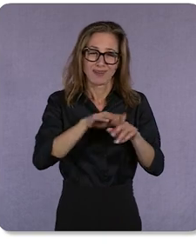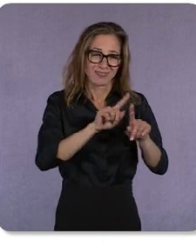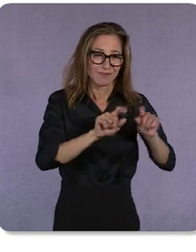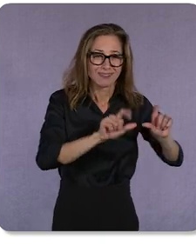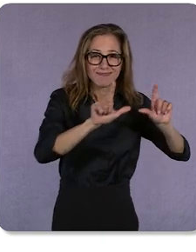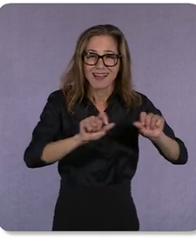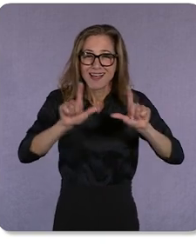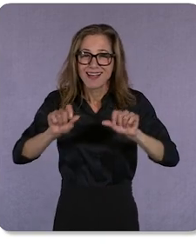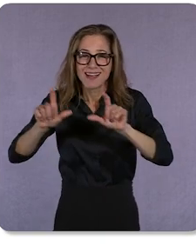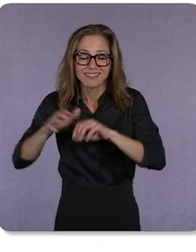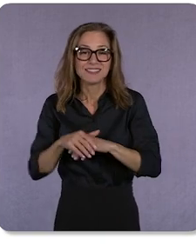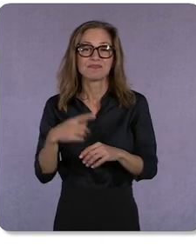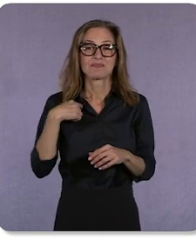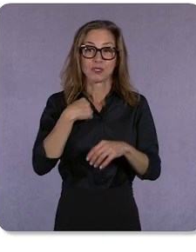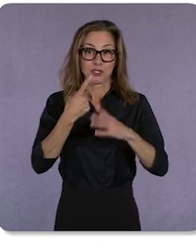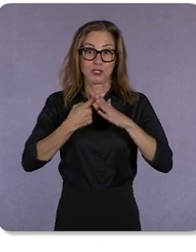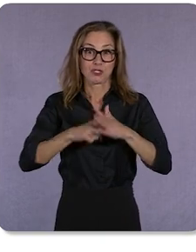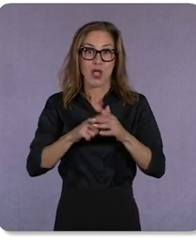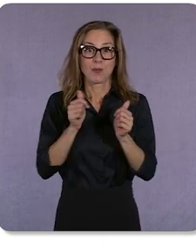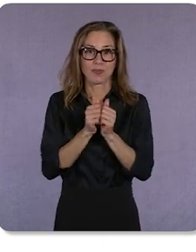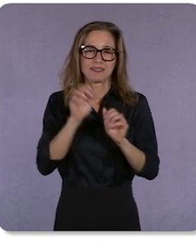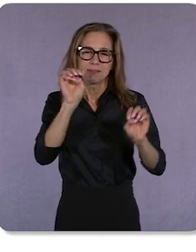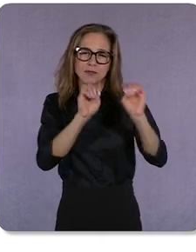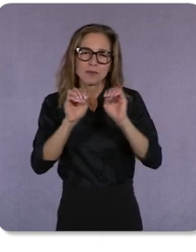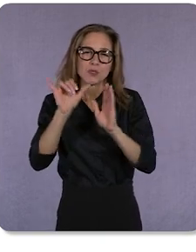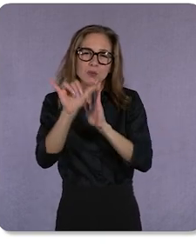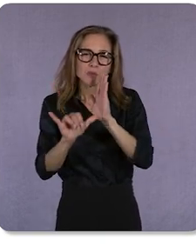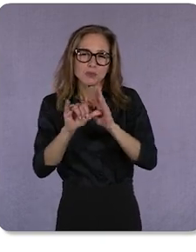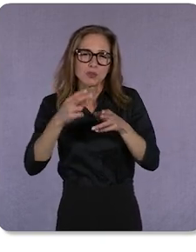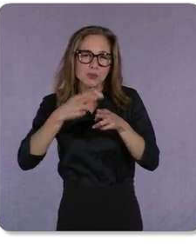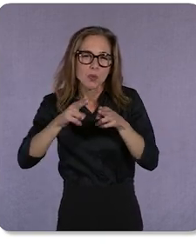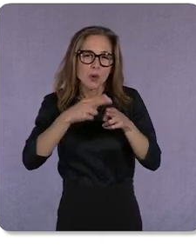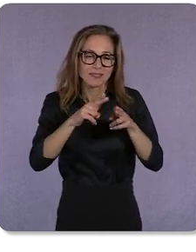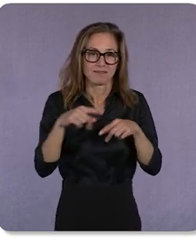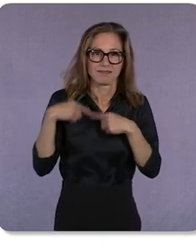ads in YouTube Shorts since last year and we’re pleased to announce that we’re gradually rolling